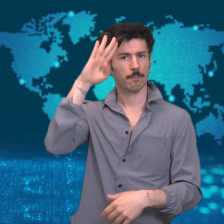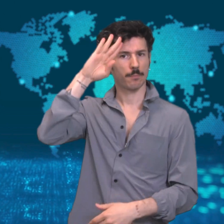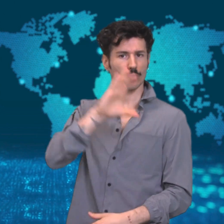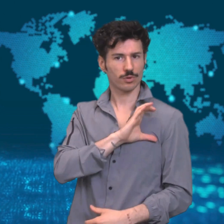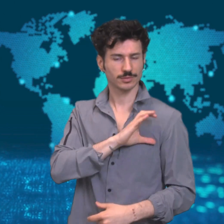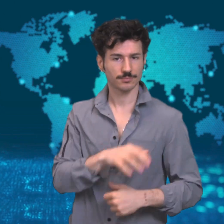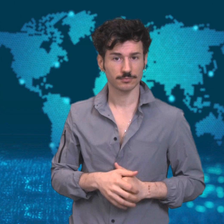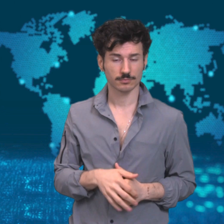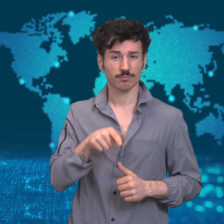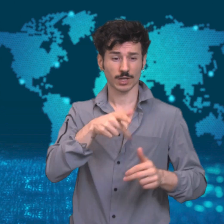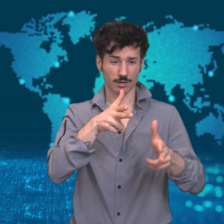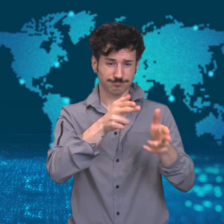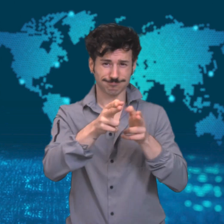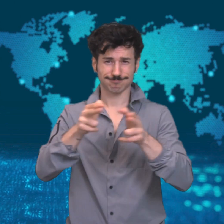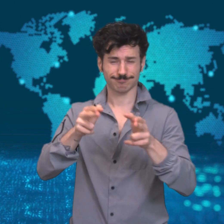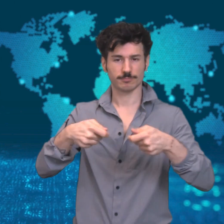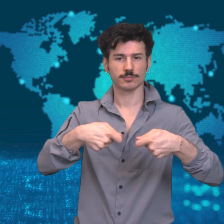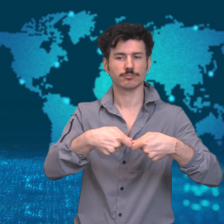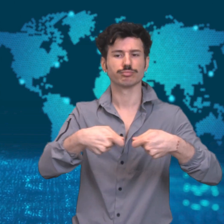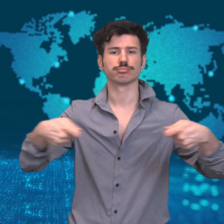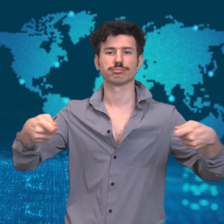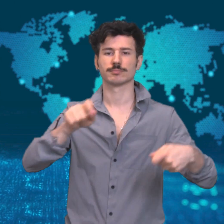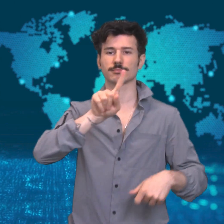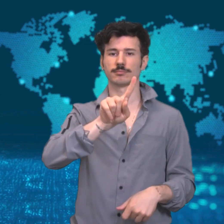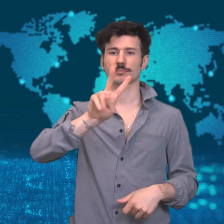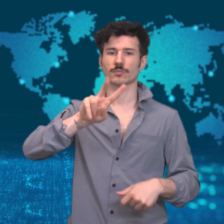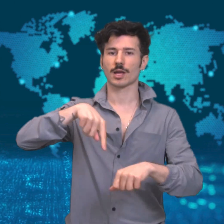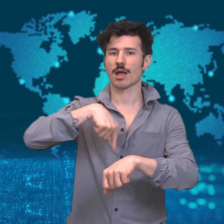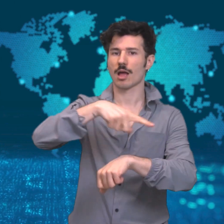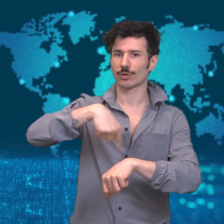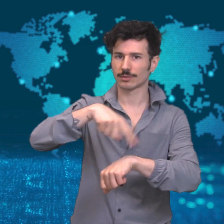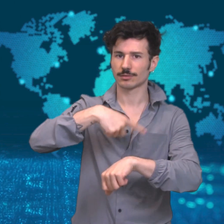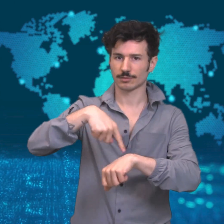in the province of Nova Scotia in Canada last Sunday.